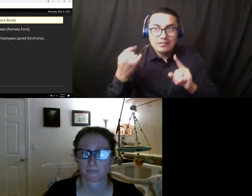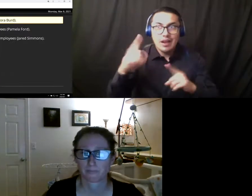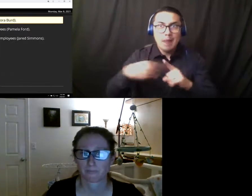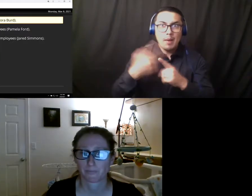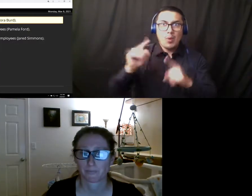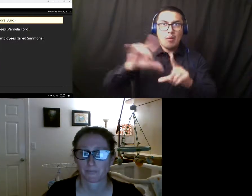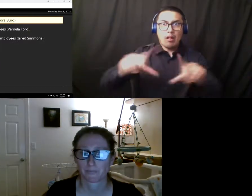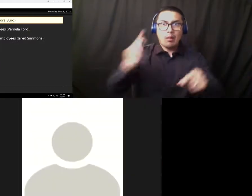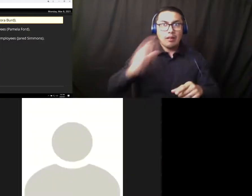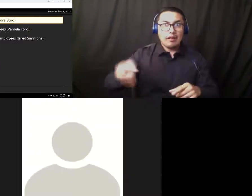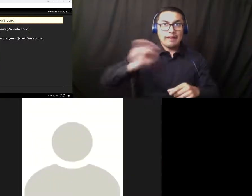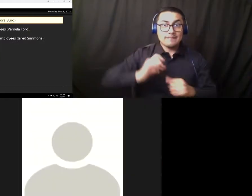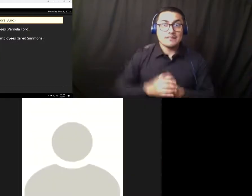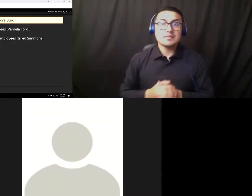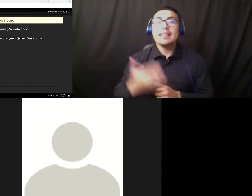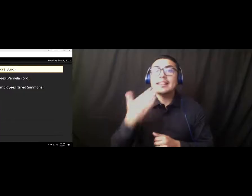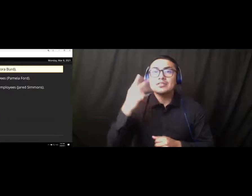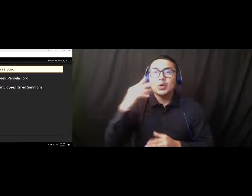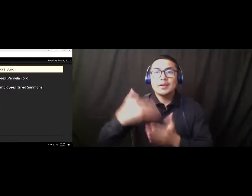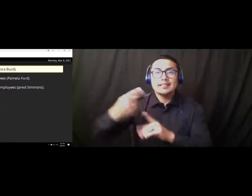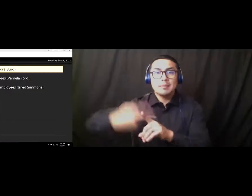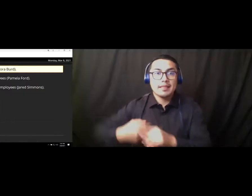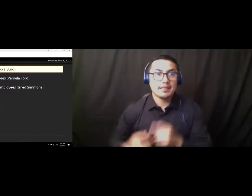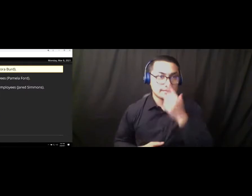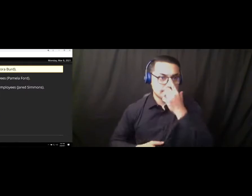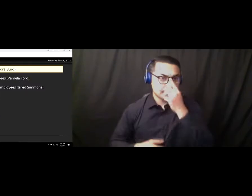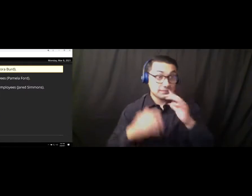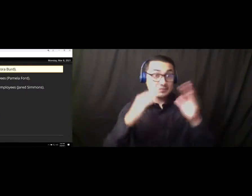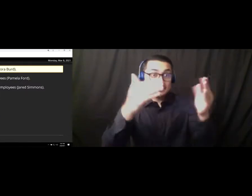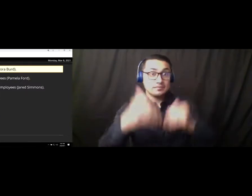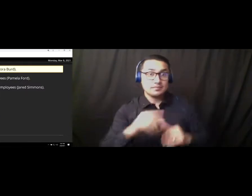Thank you. Item 16.3 Antelope Valley College Federation of Classified Employees, Pamela Ford.